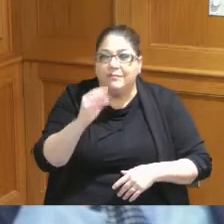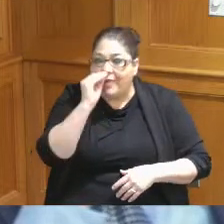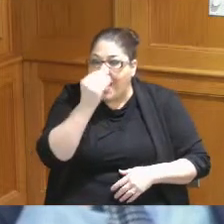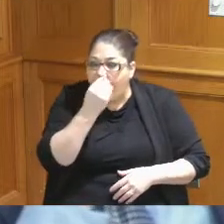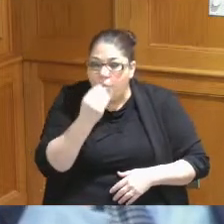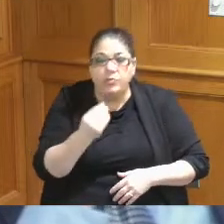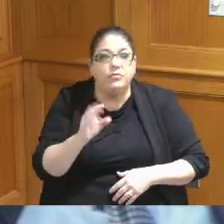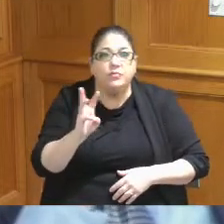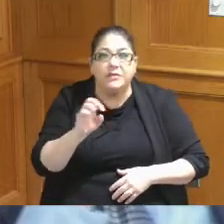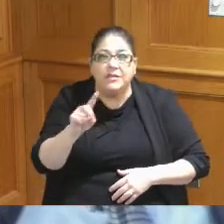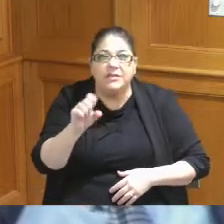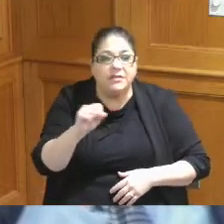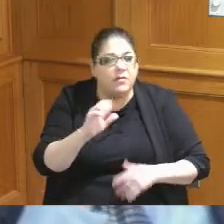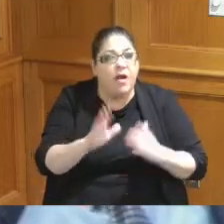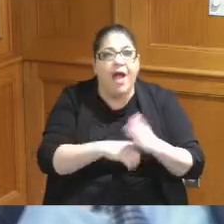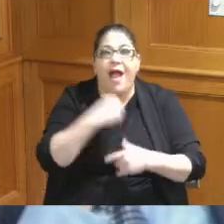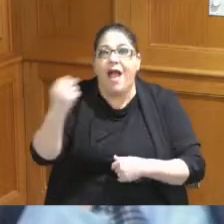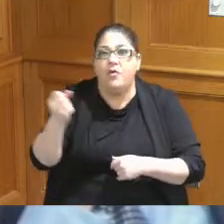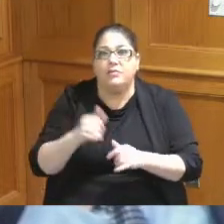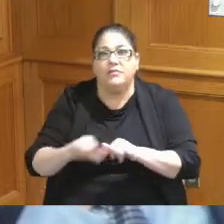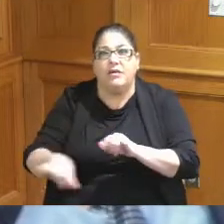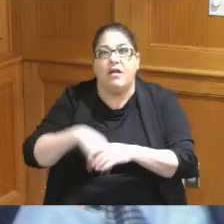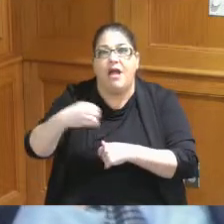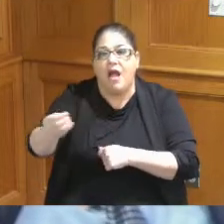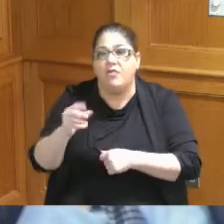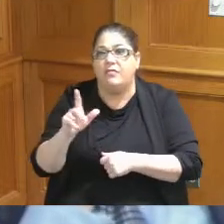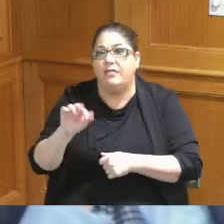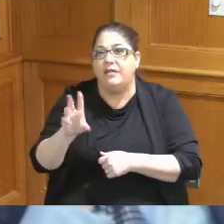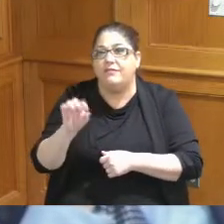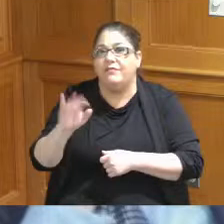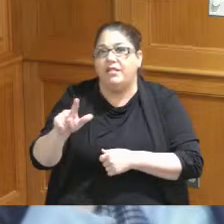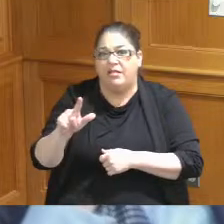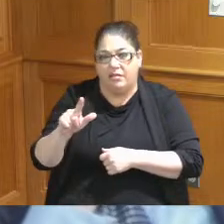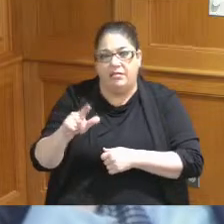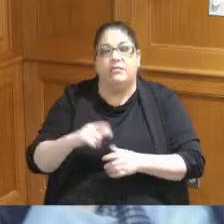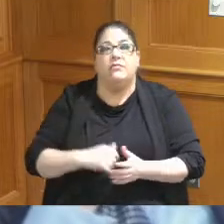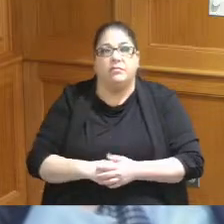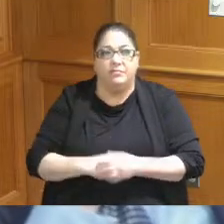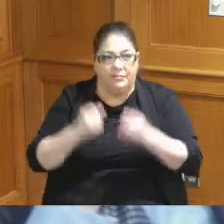a lot of community engagement that is recognized here and that went into getting us here to begin